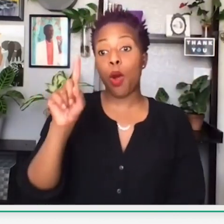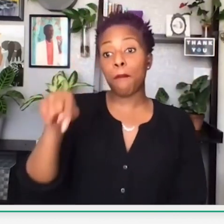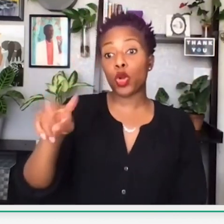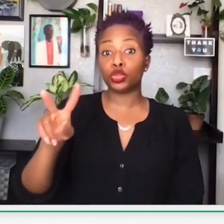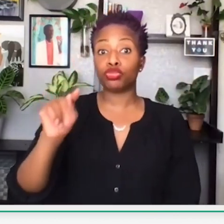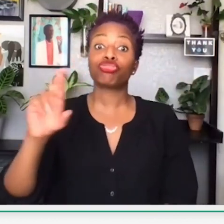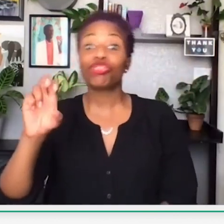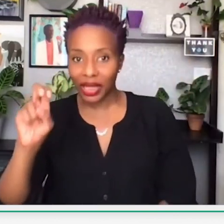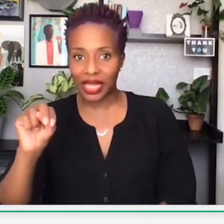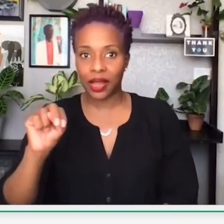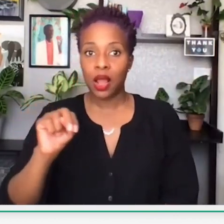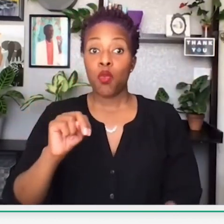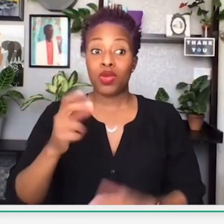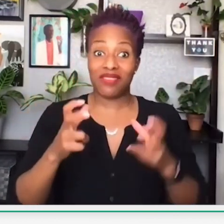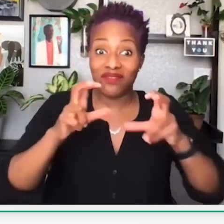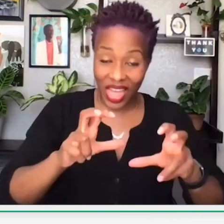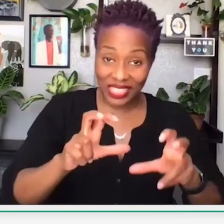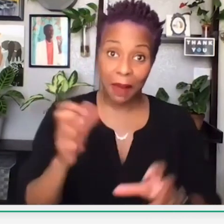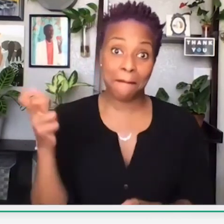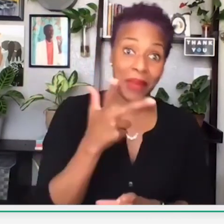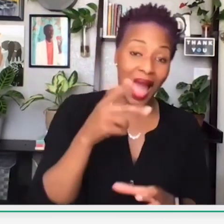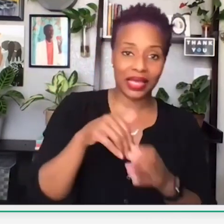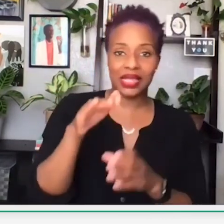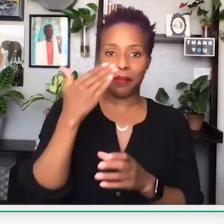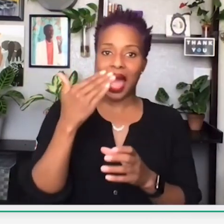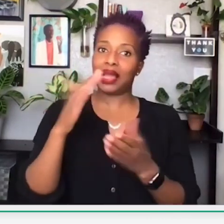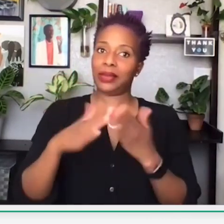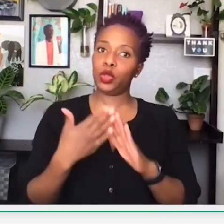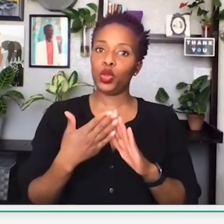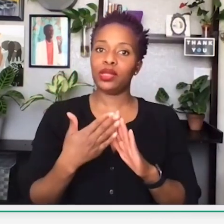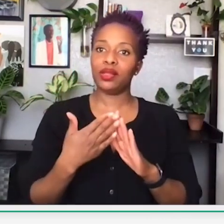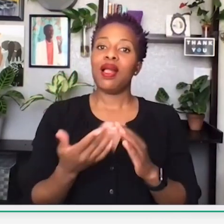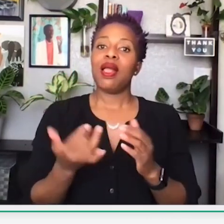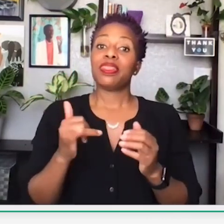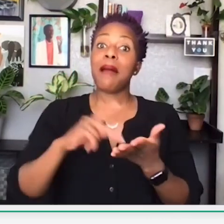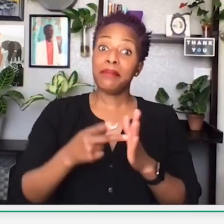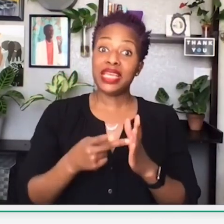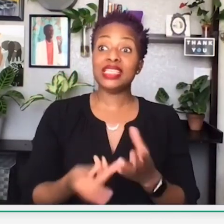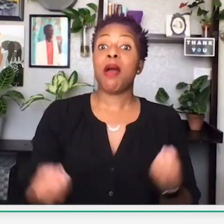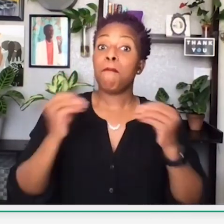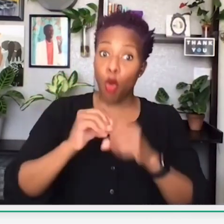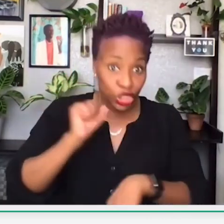The second is black-owned businesses. So when you're investing back into the black community,